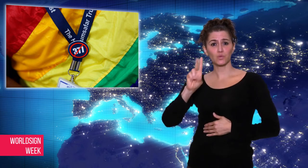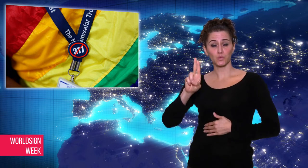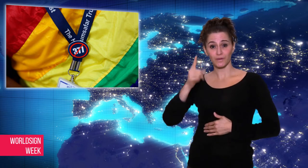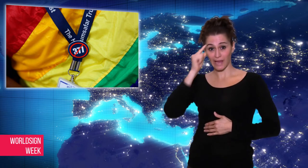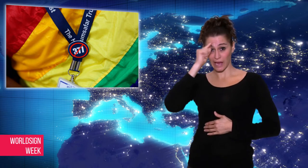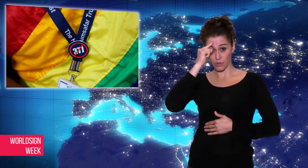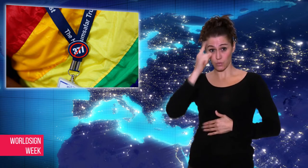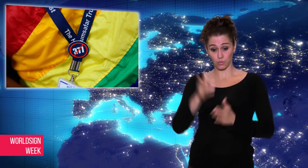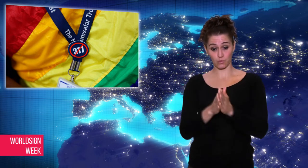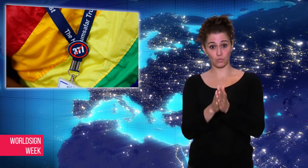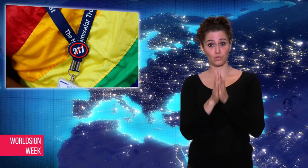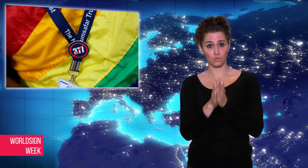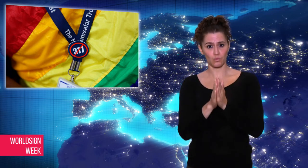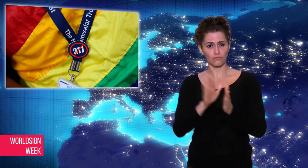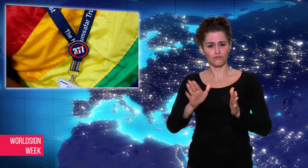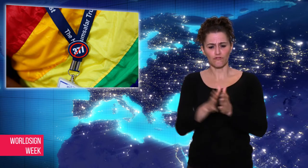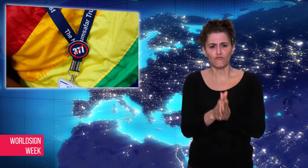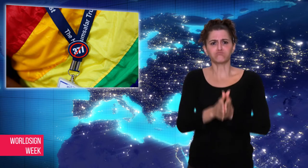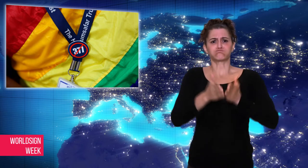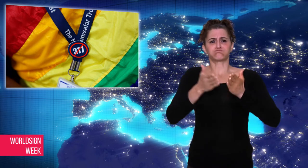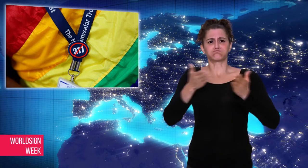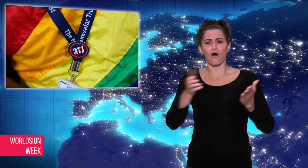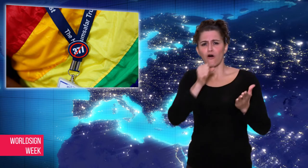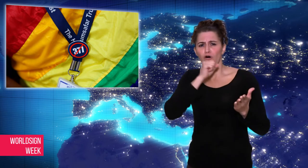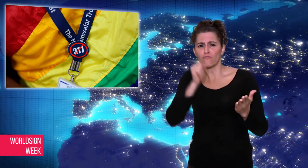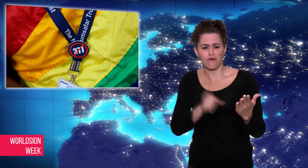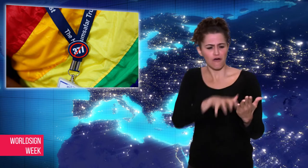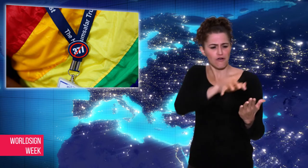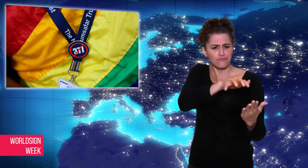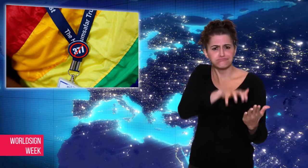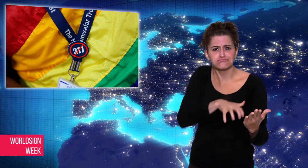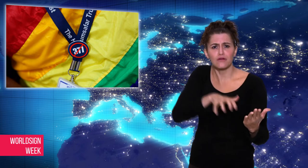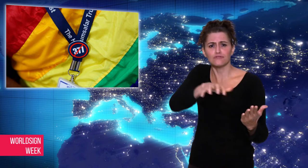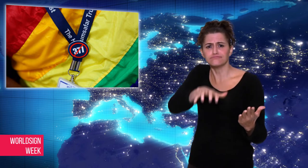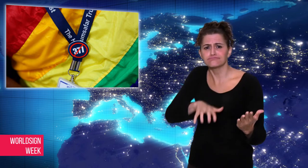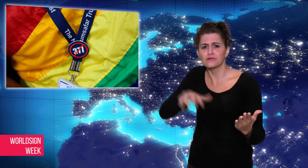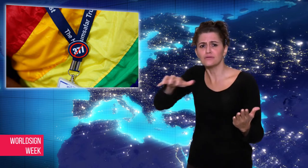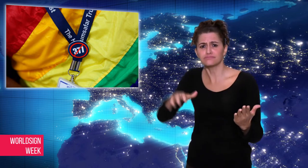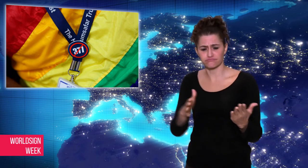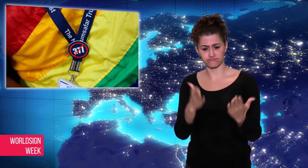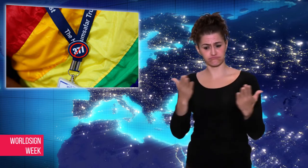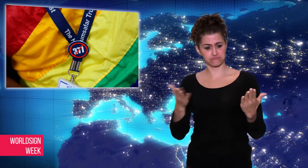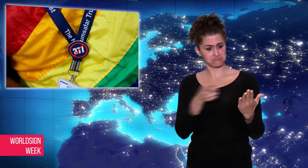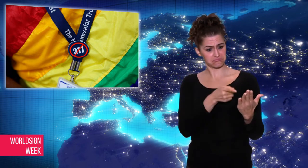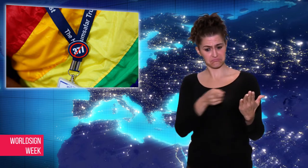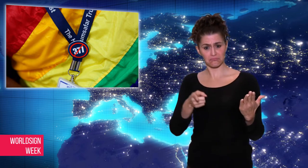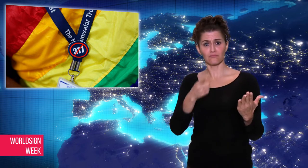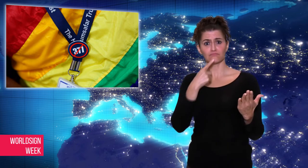texts accepting of gay people while